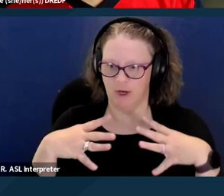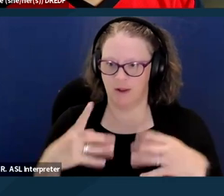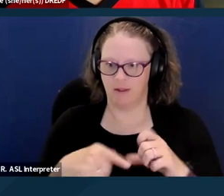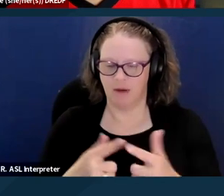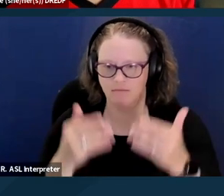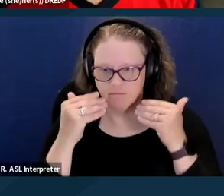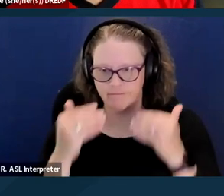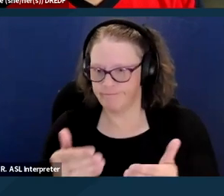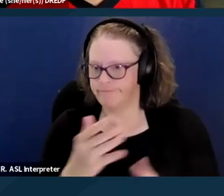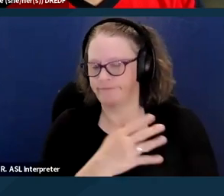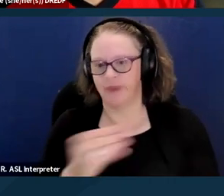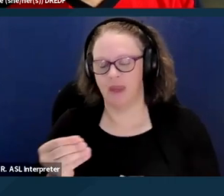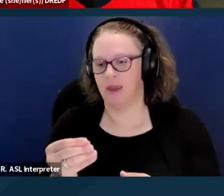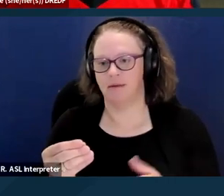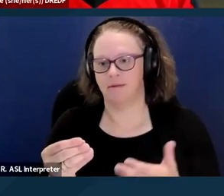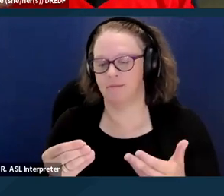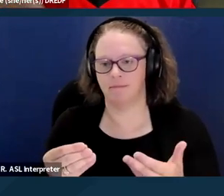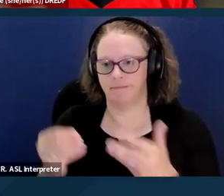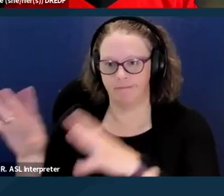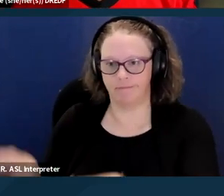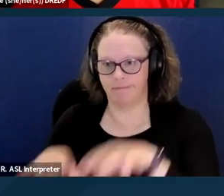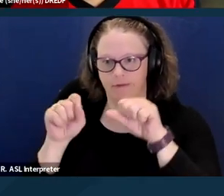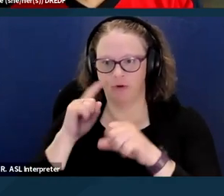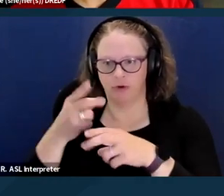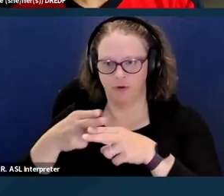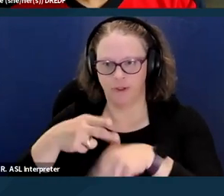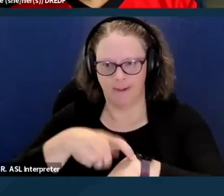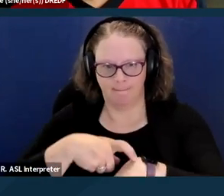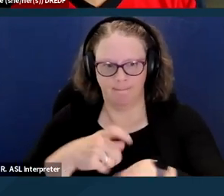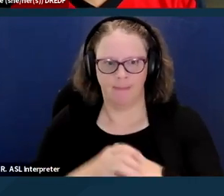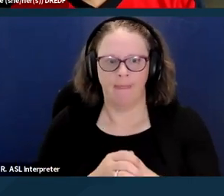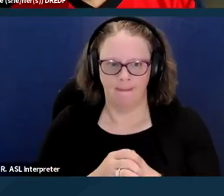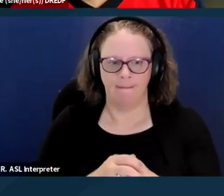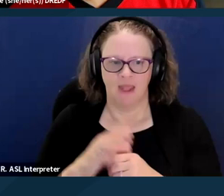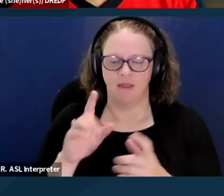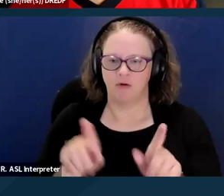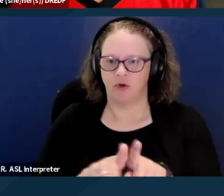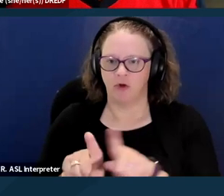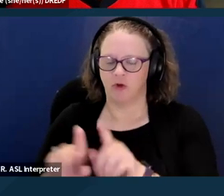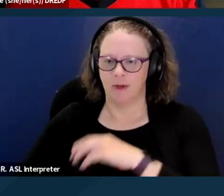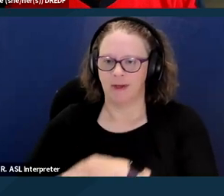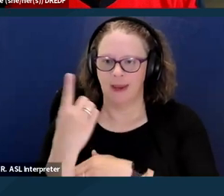There's also day habilitation, some of these we'll be looking at in later slides too. Day habilitation, which looks at